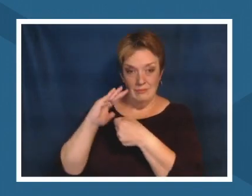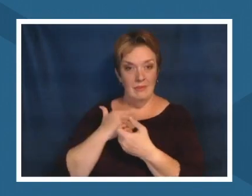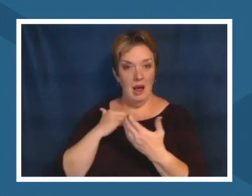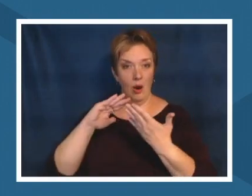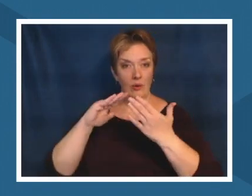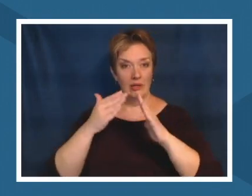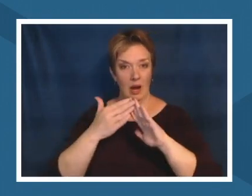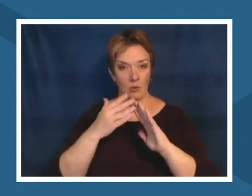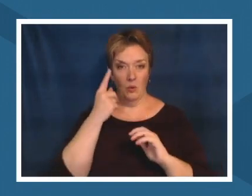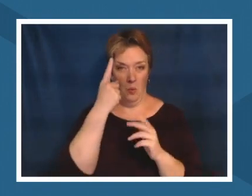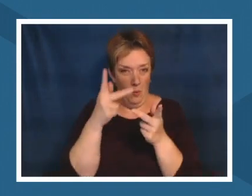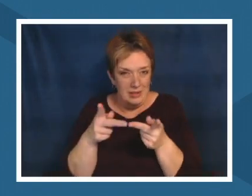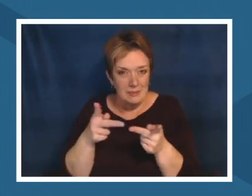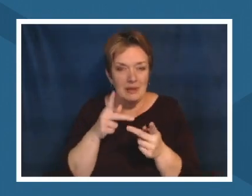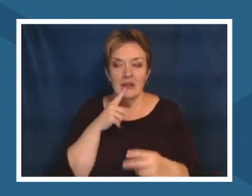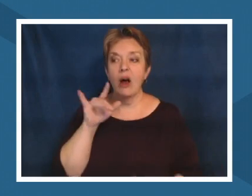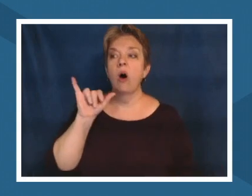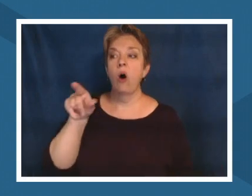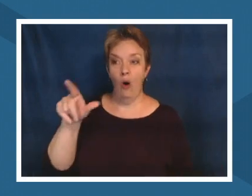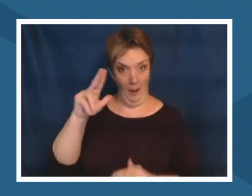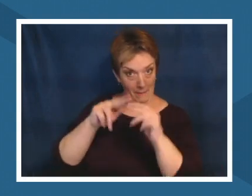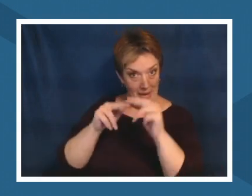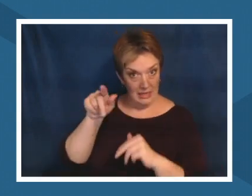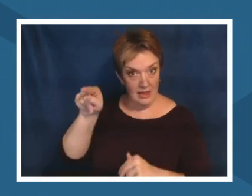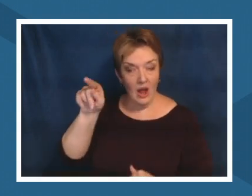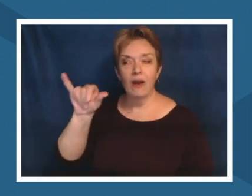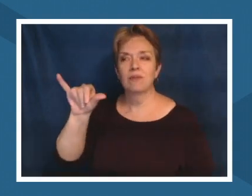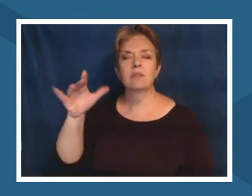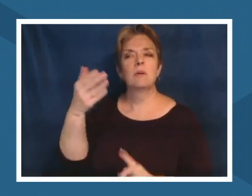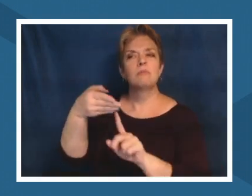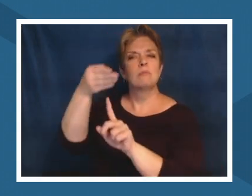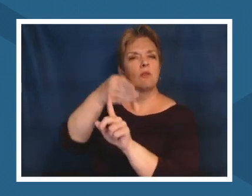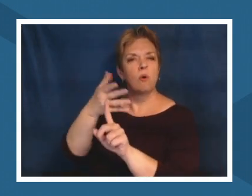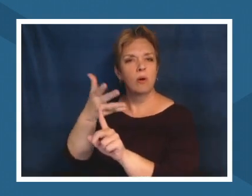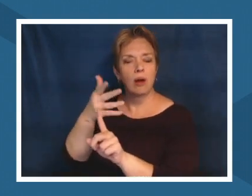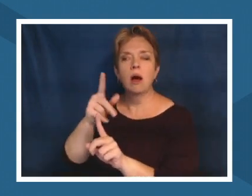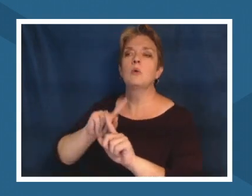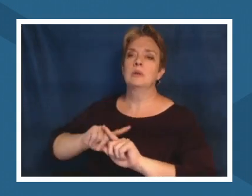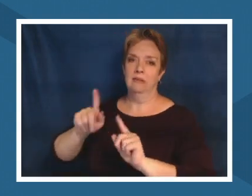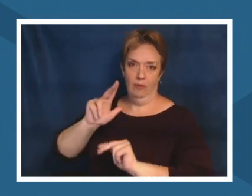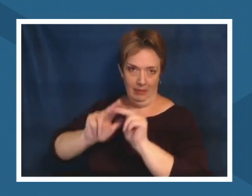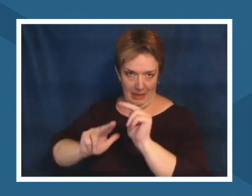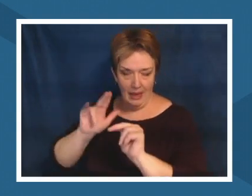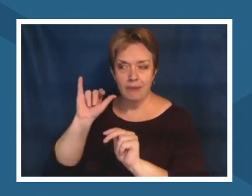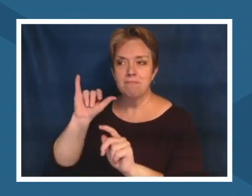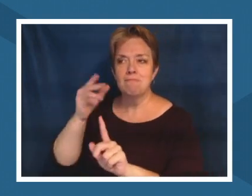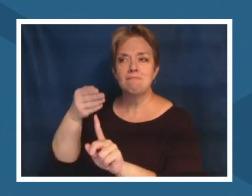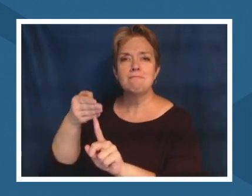what was there before oh so there was a different building before and before that